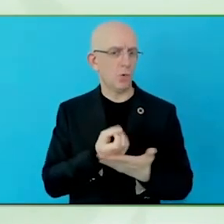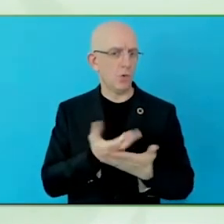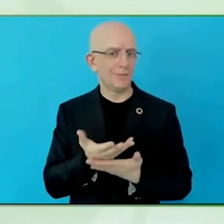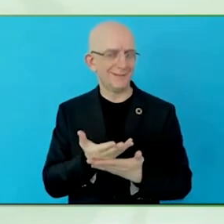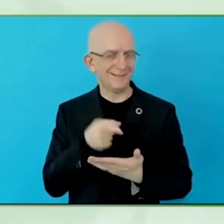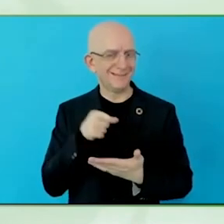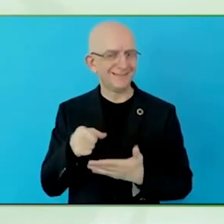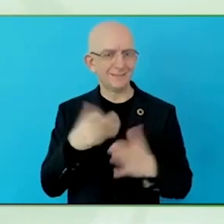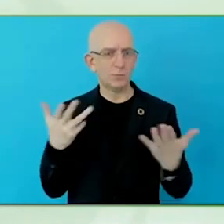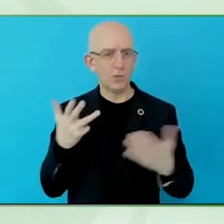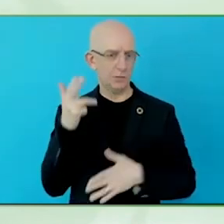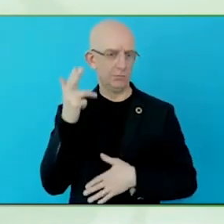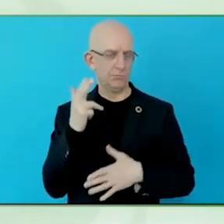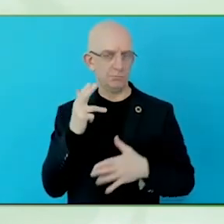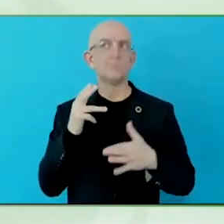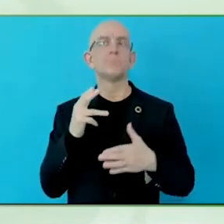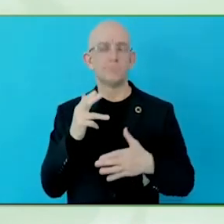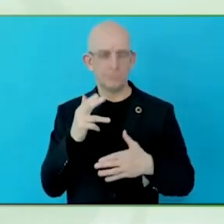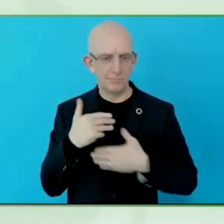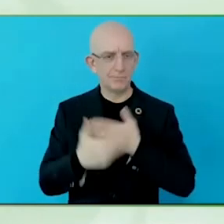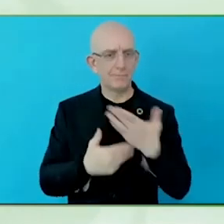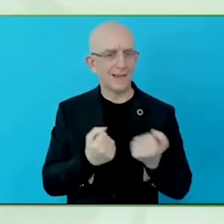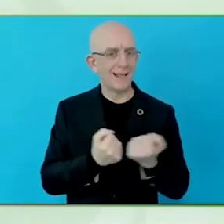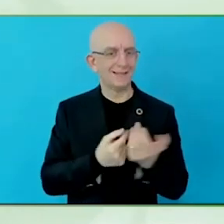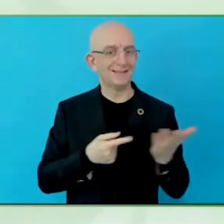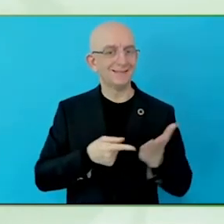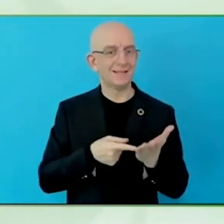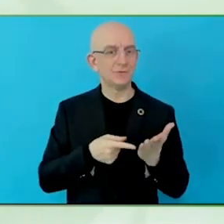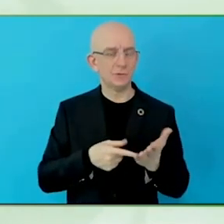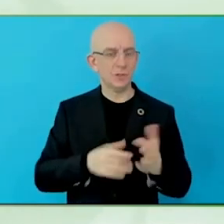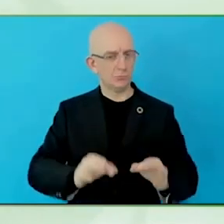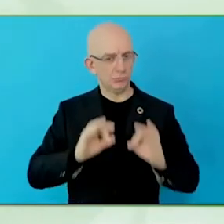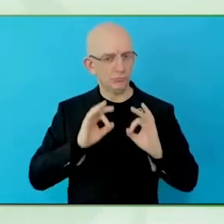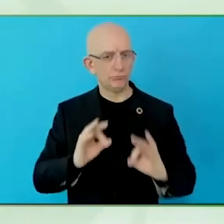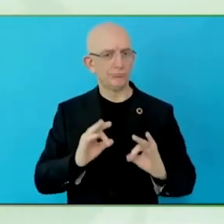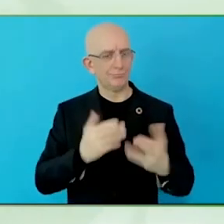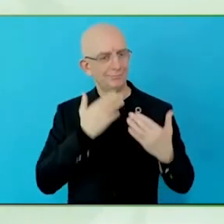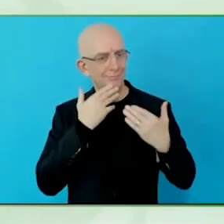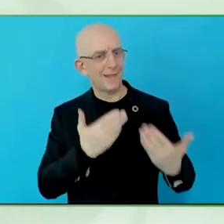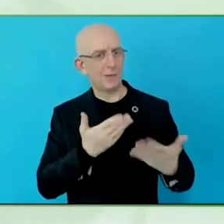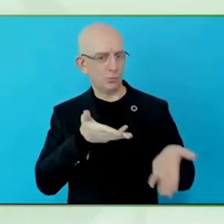To go back to your first question, I think this is a milestone,